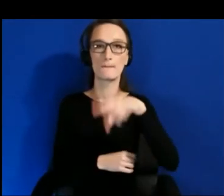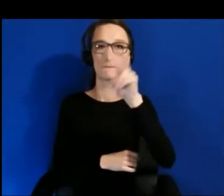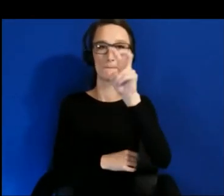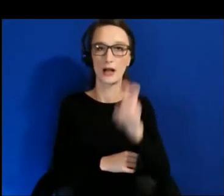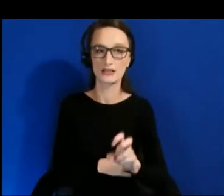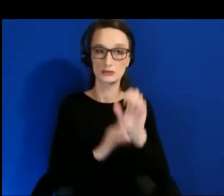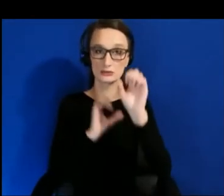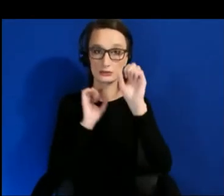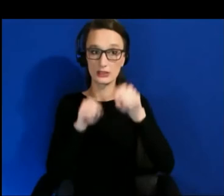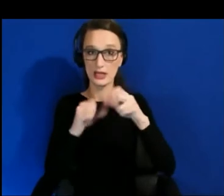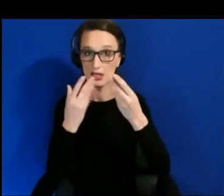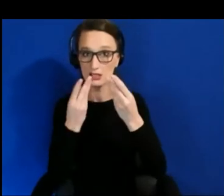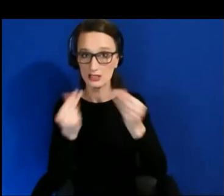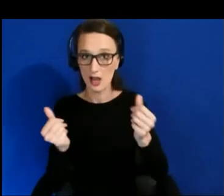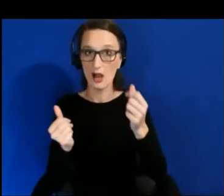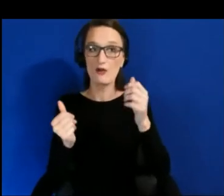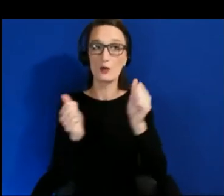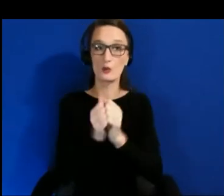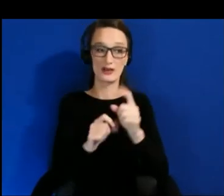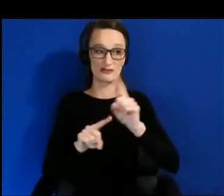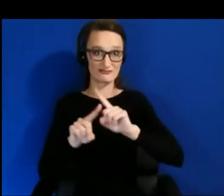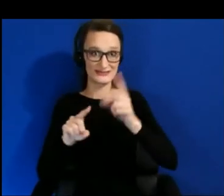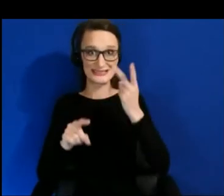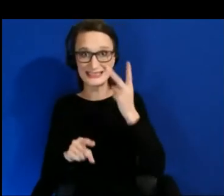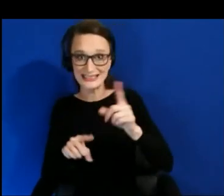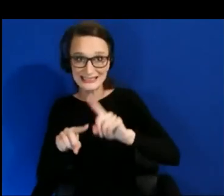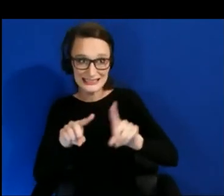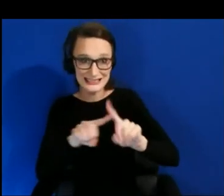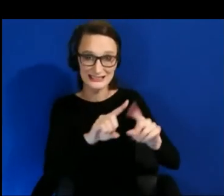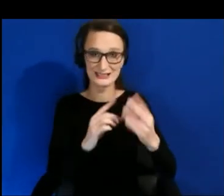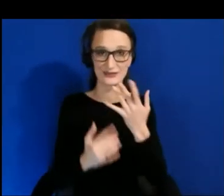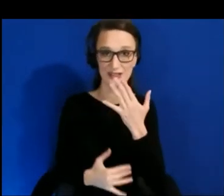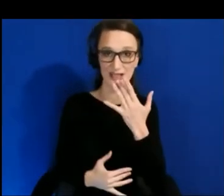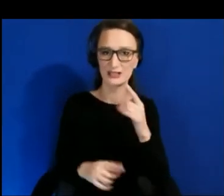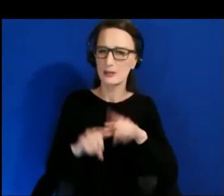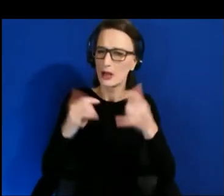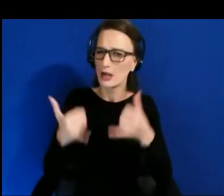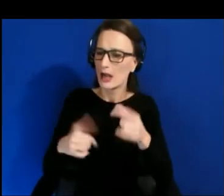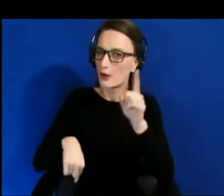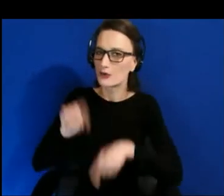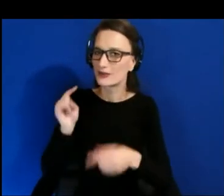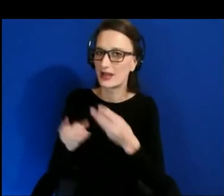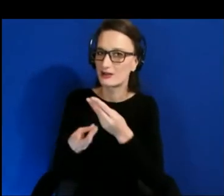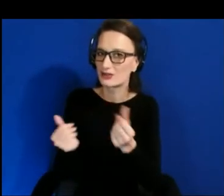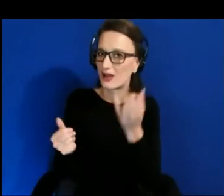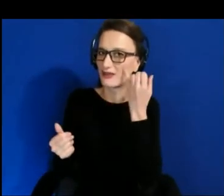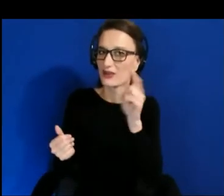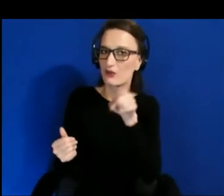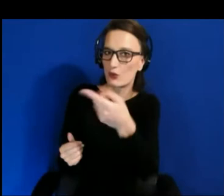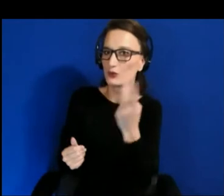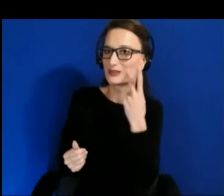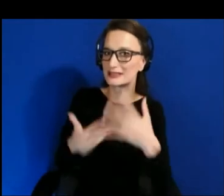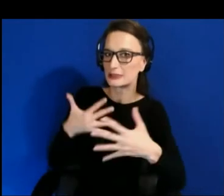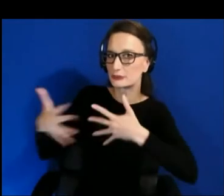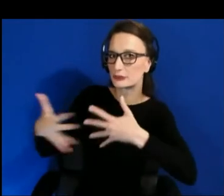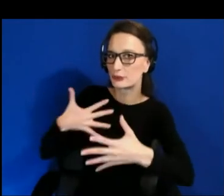unsolvable when everything is in gray scale, you have a learning to bring in contrast, or bring in some sort of pattern.